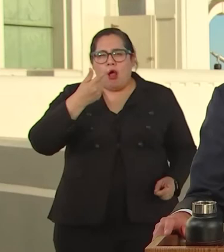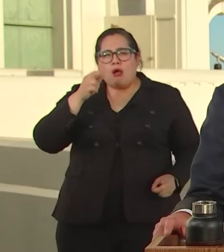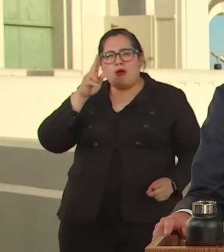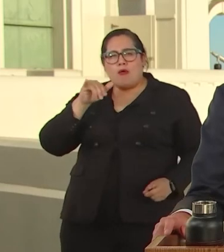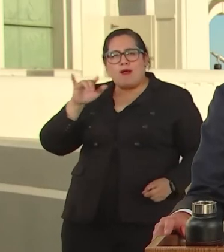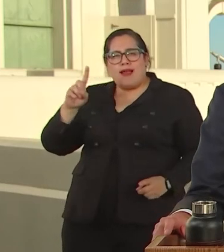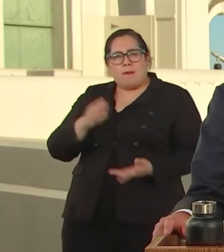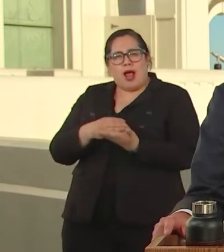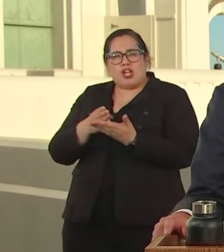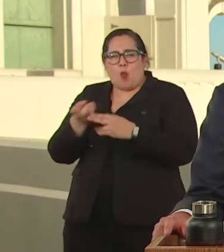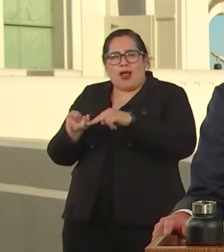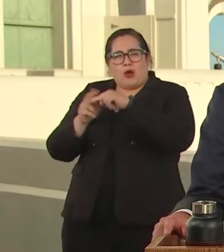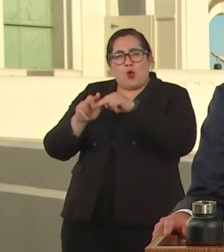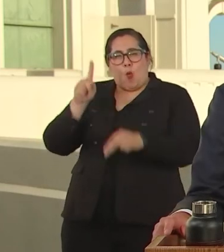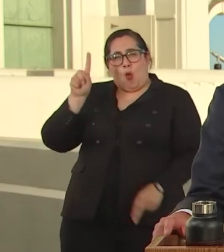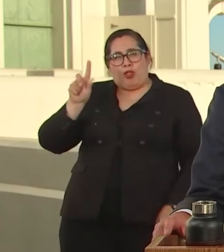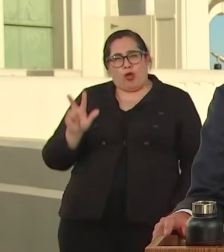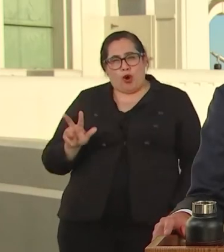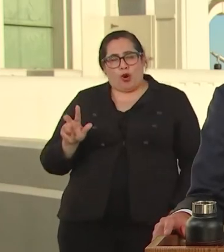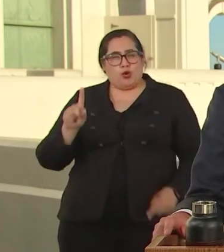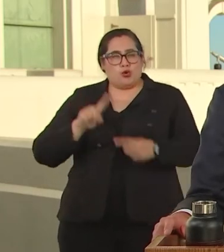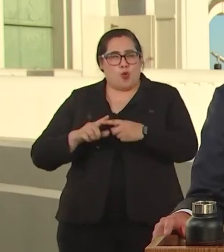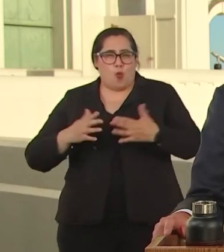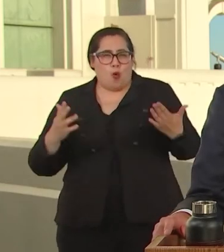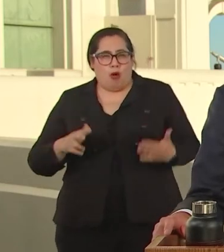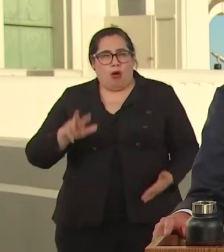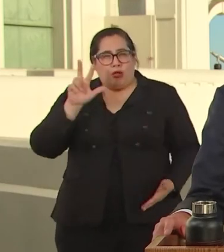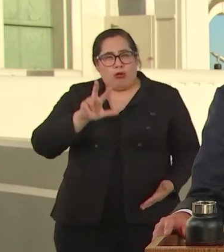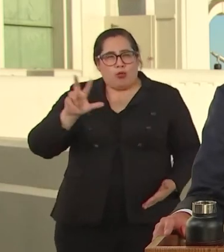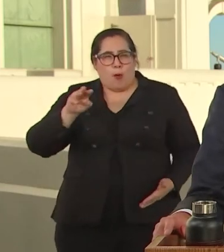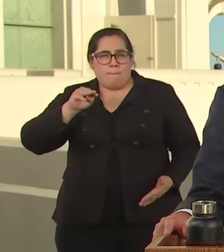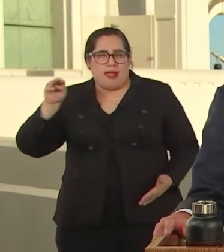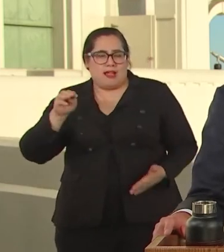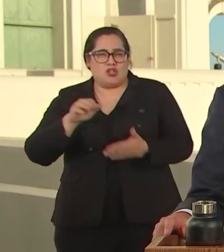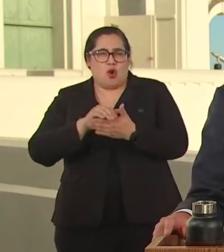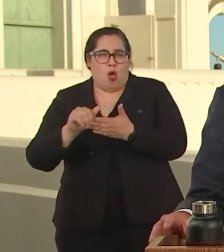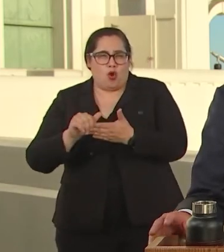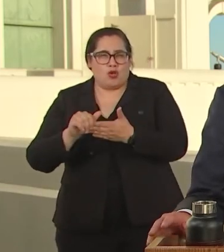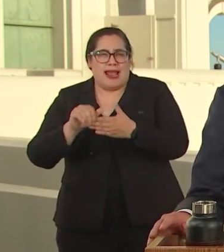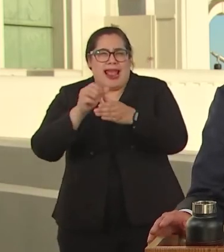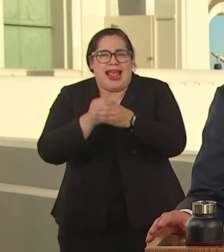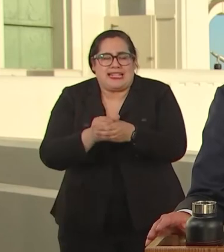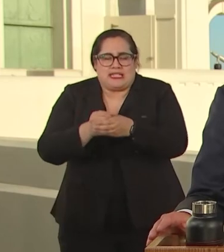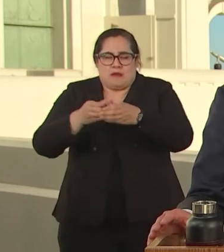33 MILLION DOLLARS AND EXPANSION THAT WILL ADD A CORE